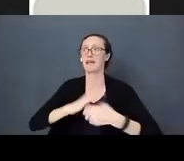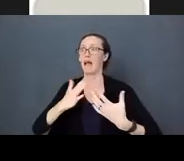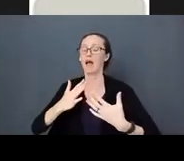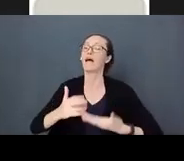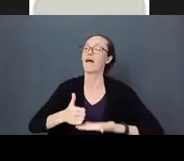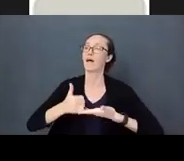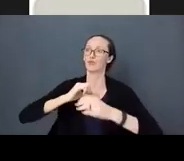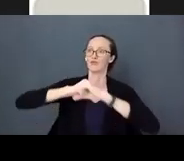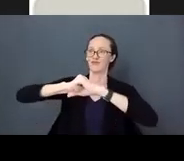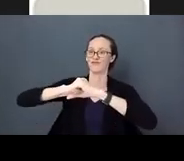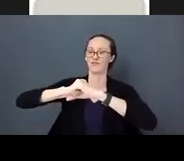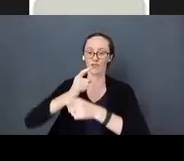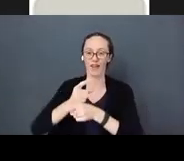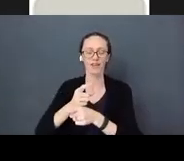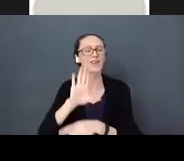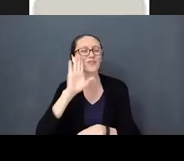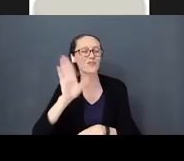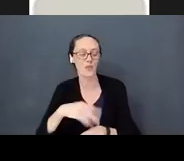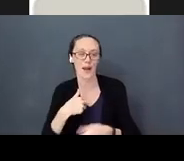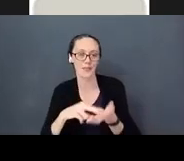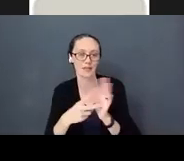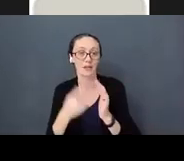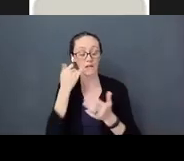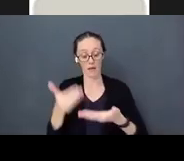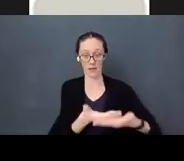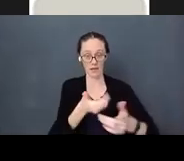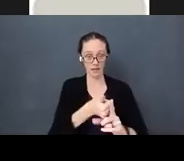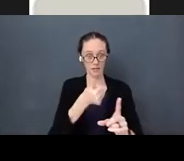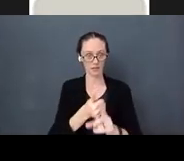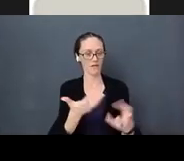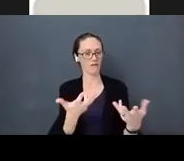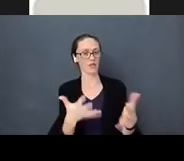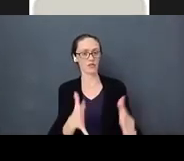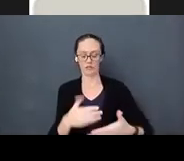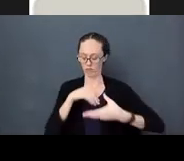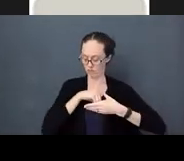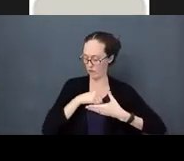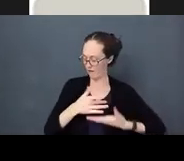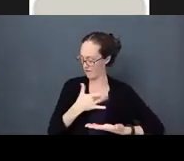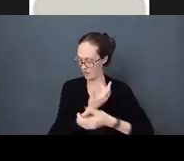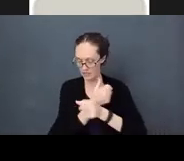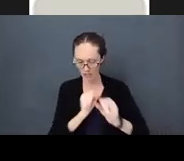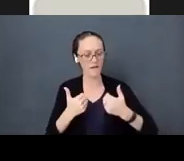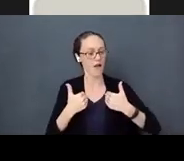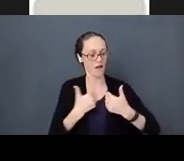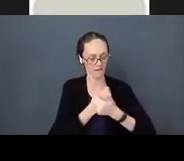say this. If a baby is well loved and they feel safe with a caregiver, let’s say if you’re out